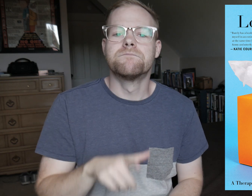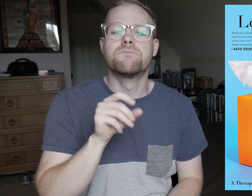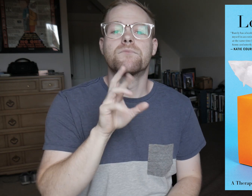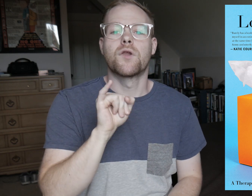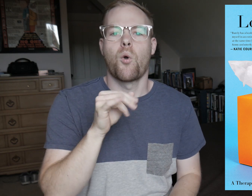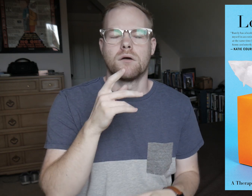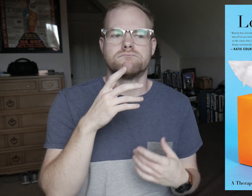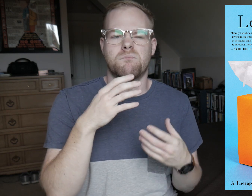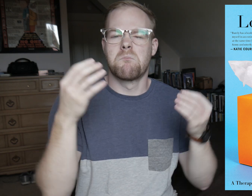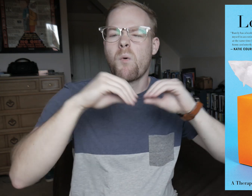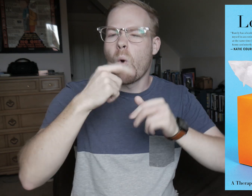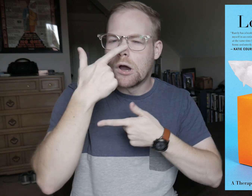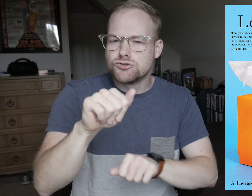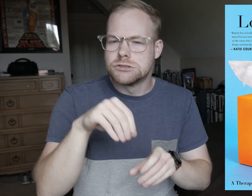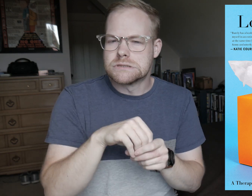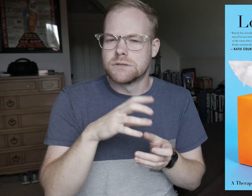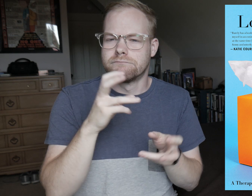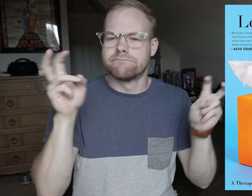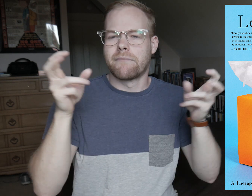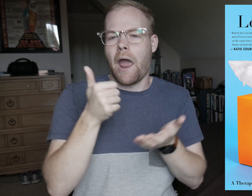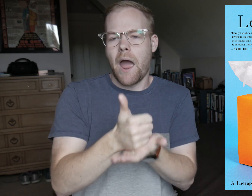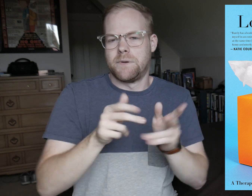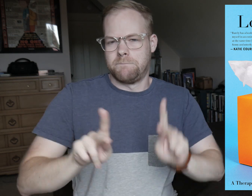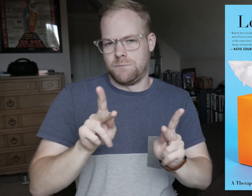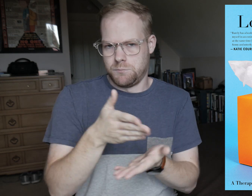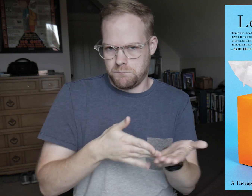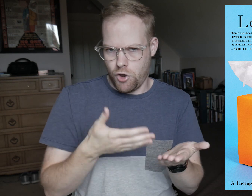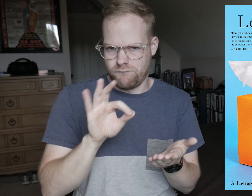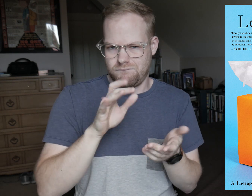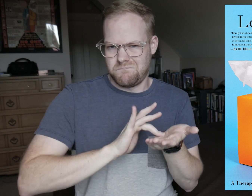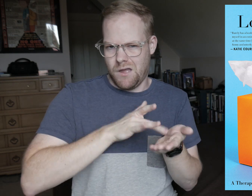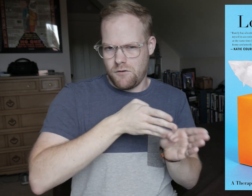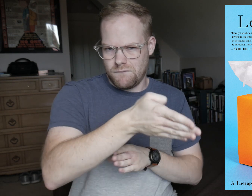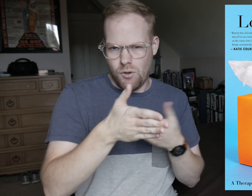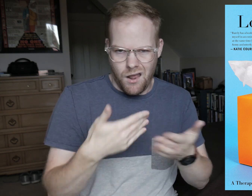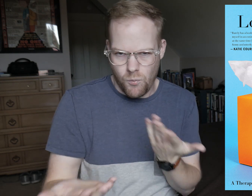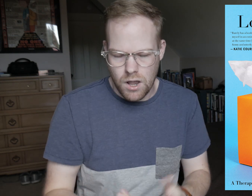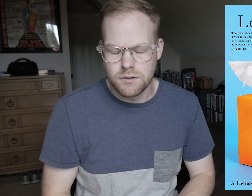Lori was much more interested in the “helping people” part of the medical field anyway,